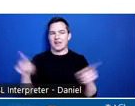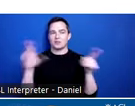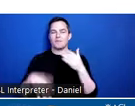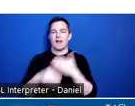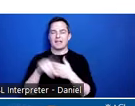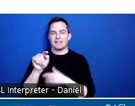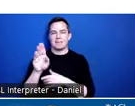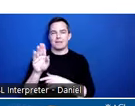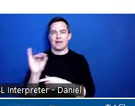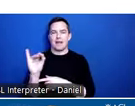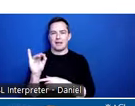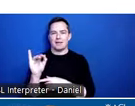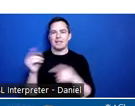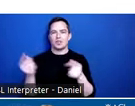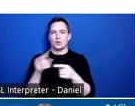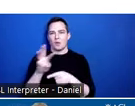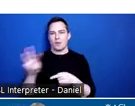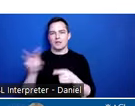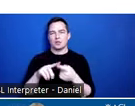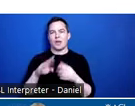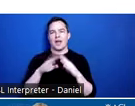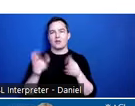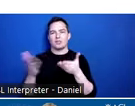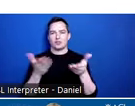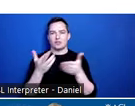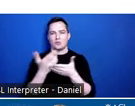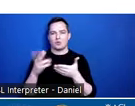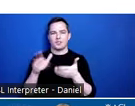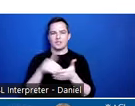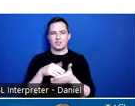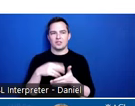Brain Injury webpage to the Housing and Services Resource Center website. You can